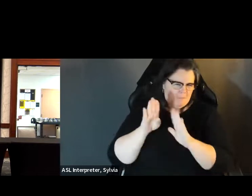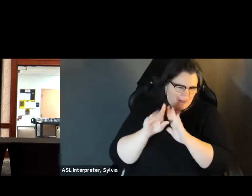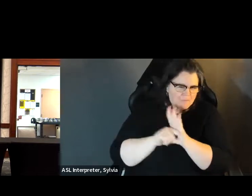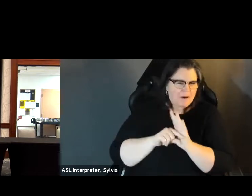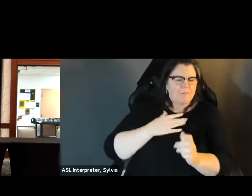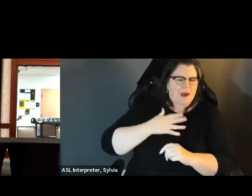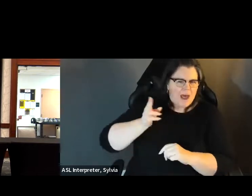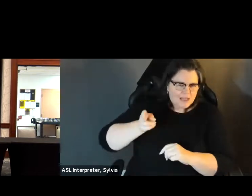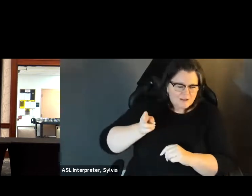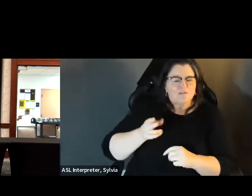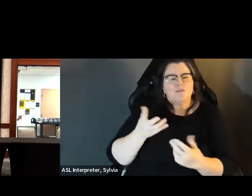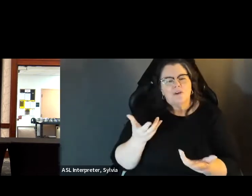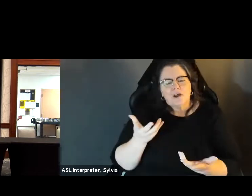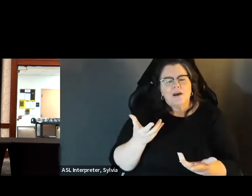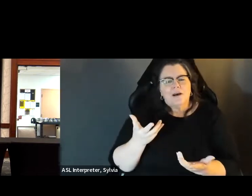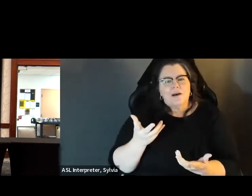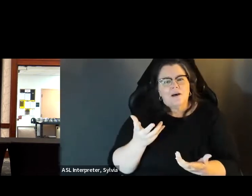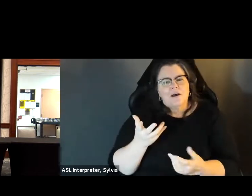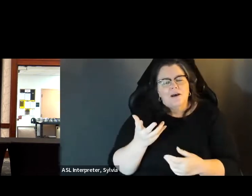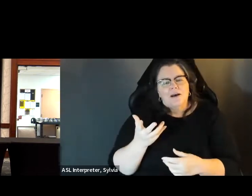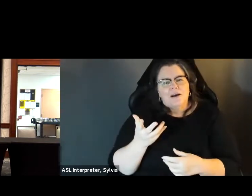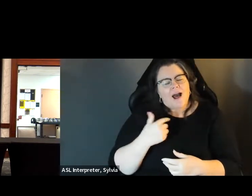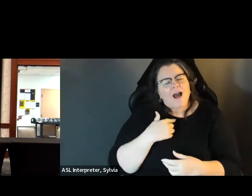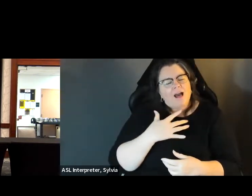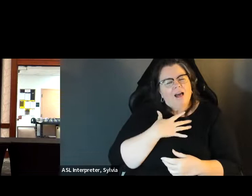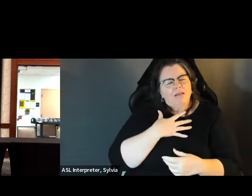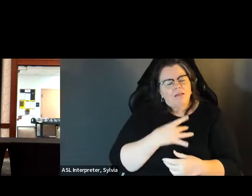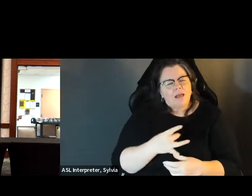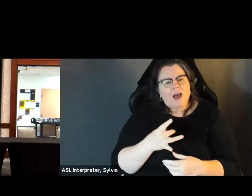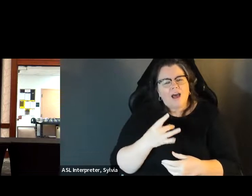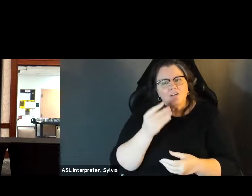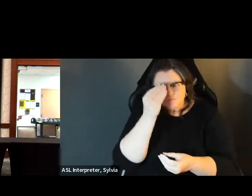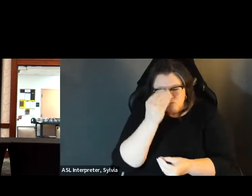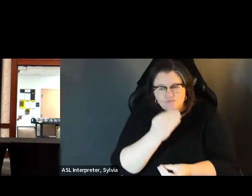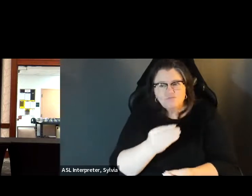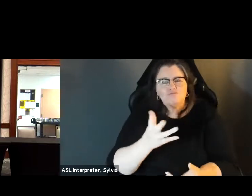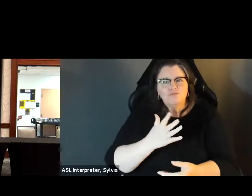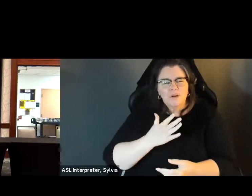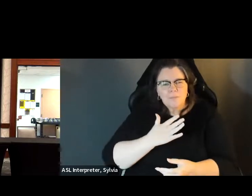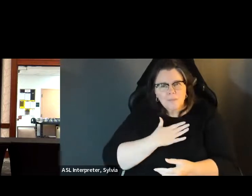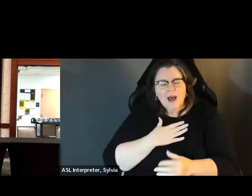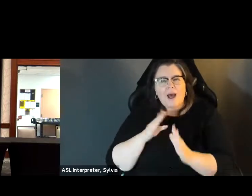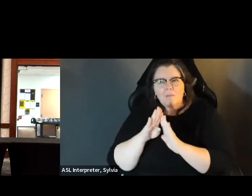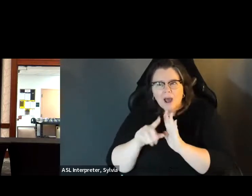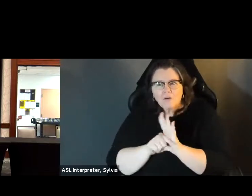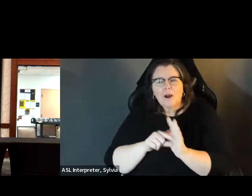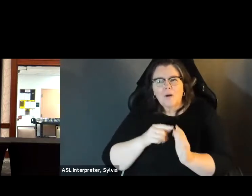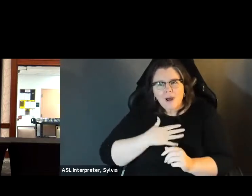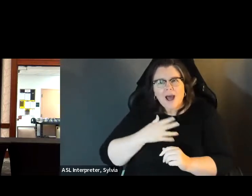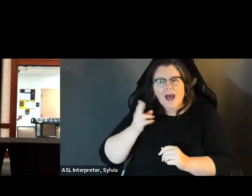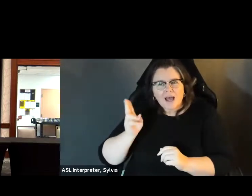certainly helpful for understanding what I've done. I wanted to start by sharing. Gets a little bit about who I am. I wanted to start by sharing just a little bit Okay, Yeah, hopes of of directing you to a a point I'd like to make today.